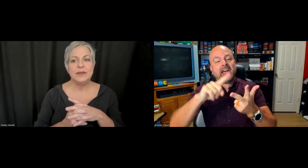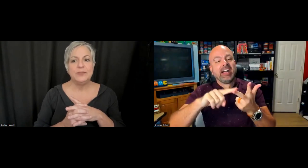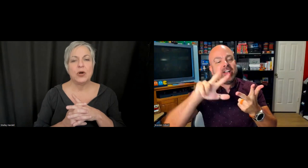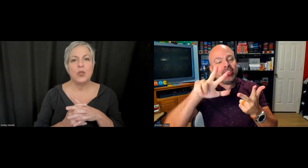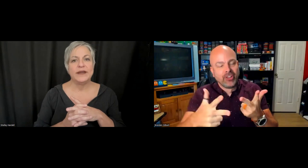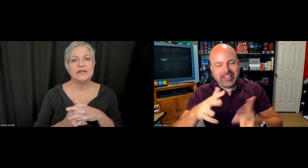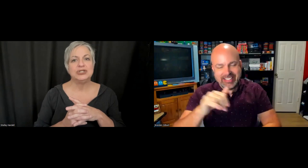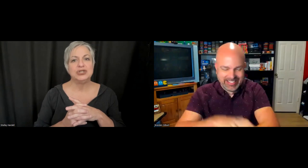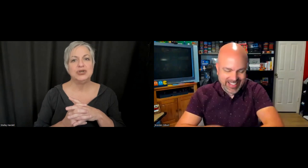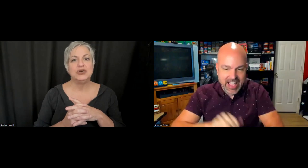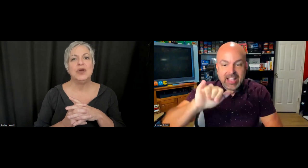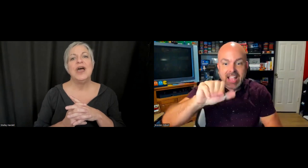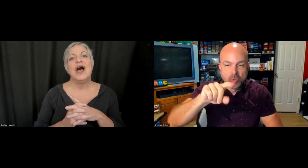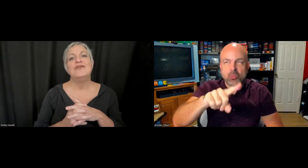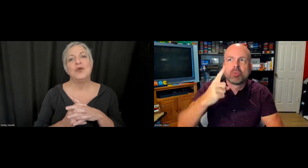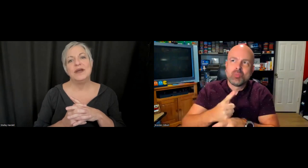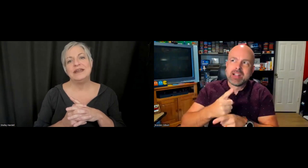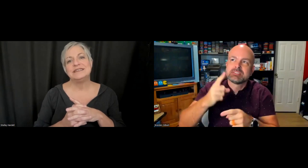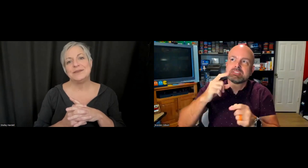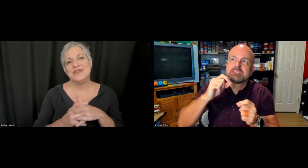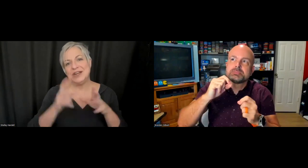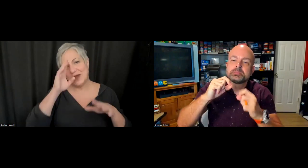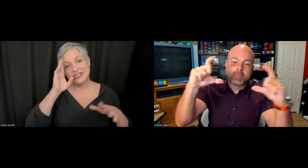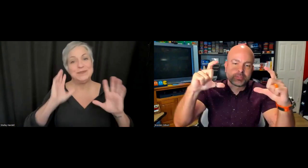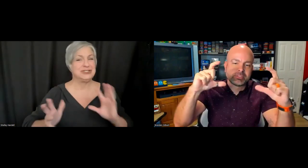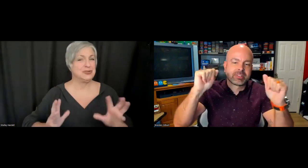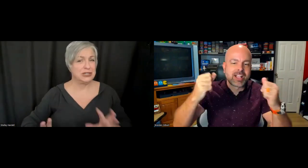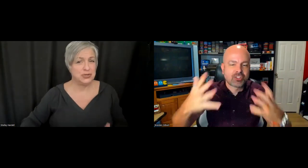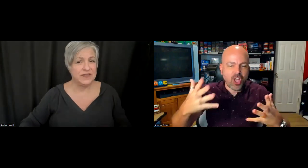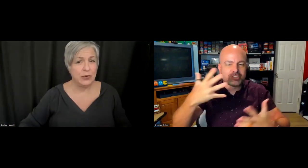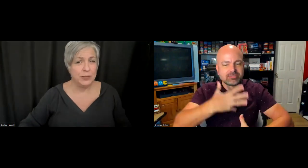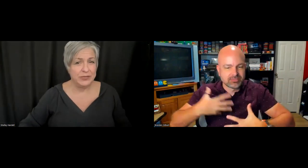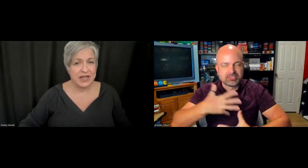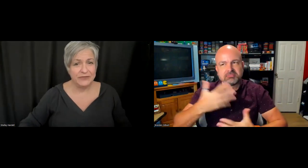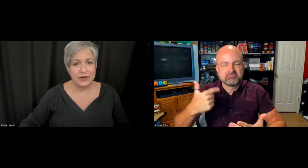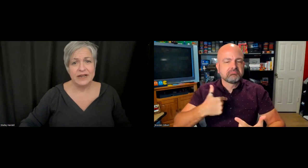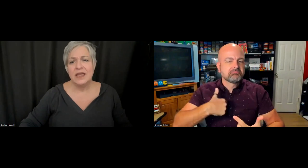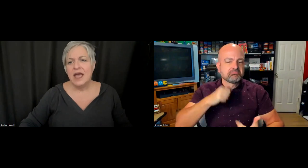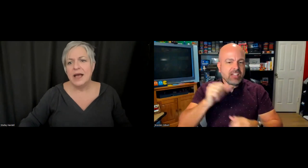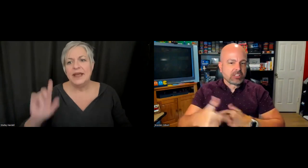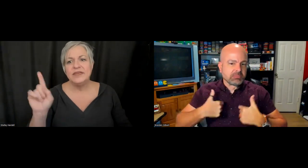people are wanting to avoid some of that interaction because they're not sure they will be able to cover it, and the